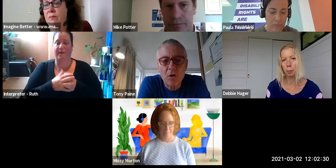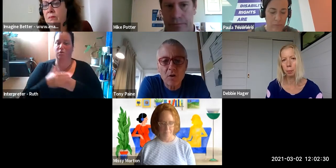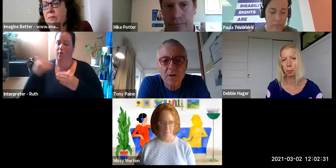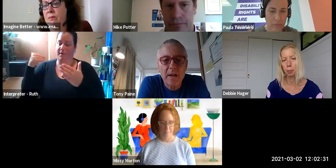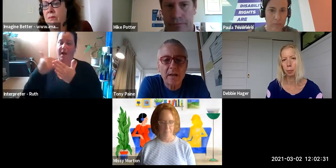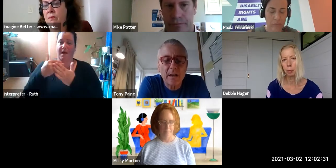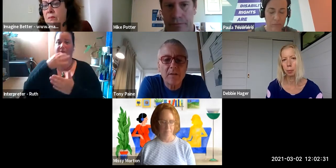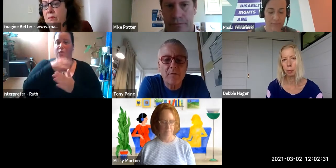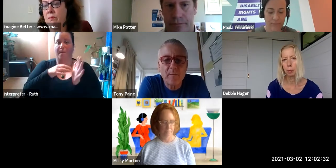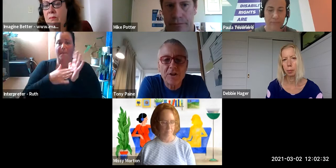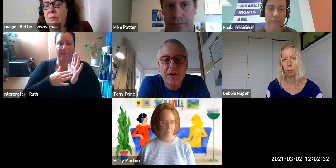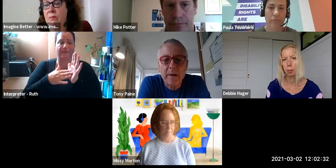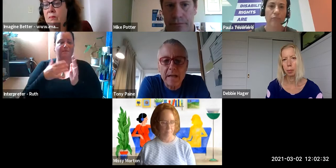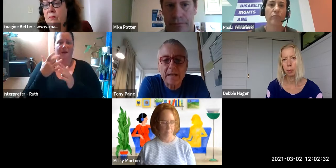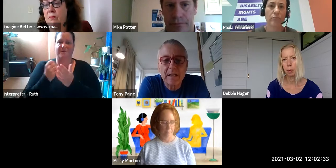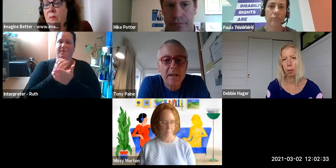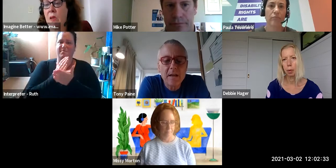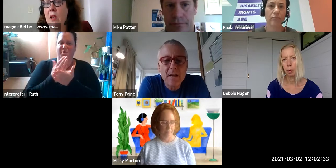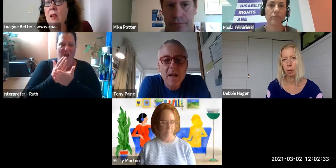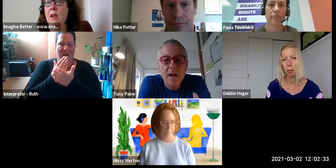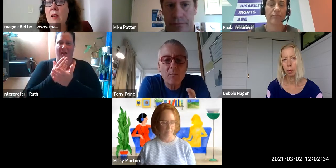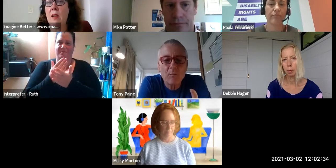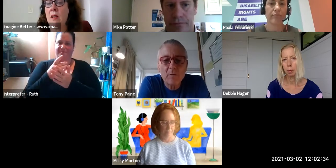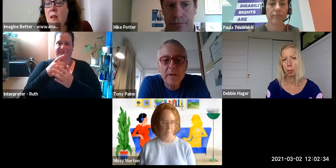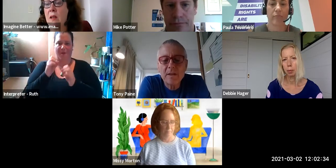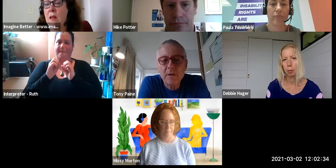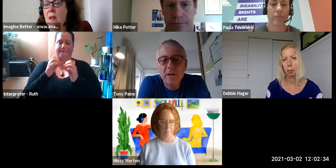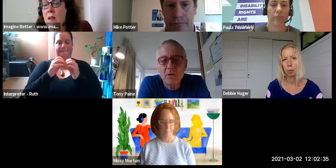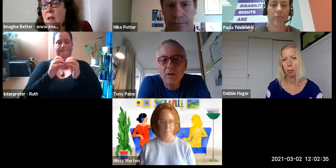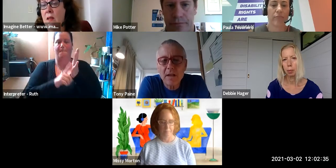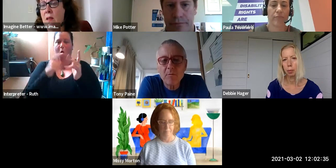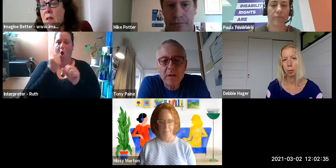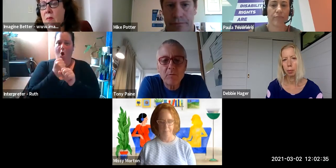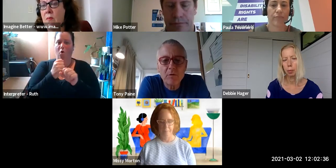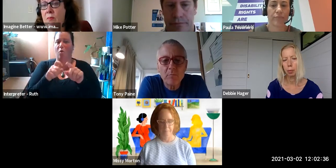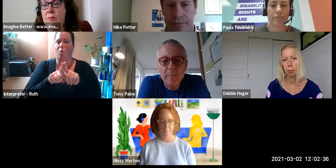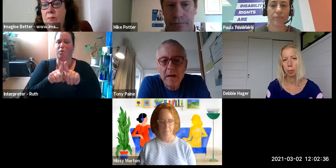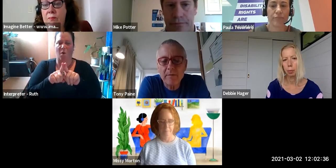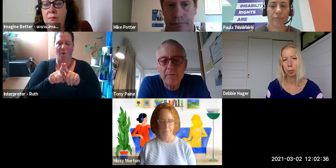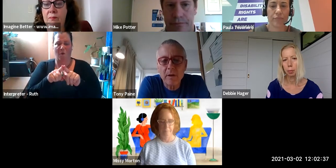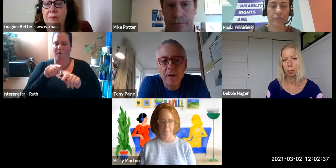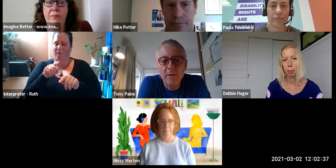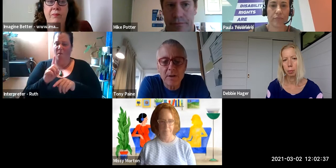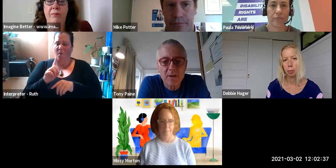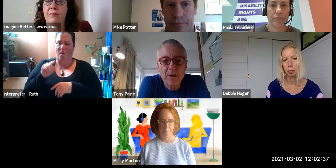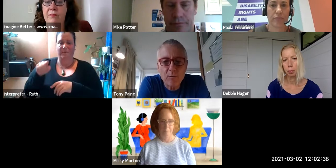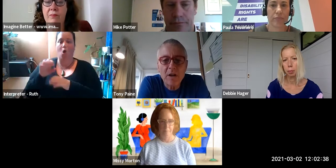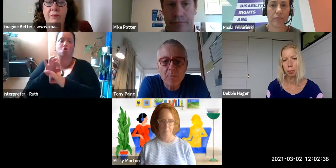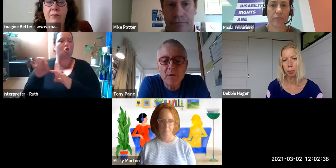blogs and other information about what it means for non-disabled people to be part of the disability rights movement.